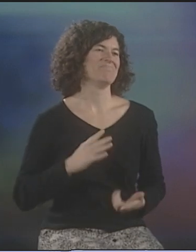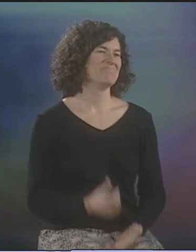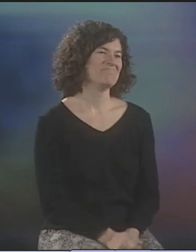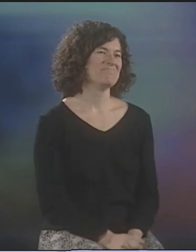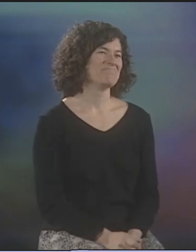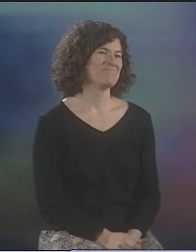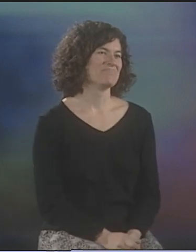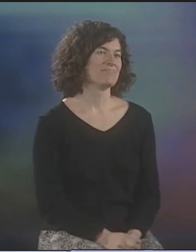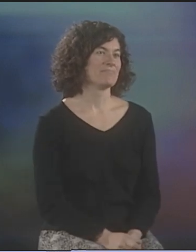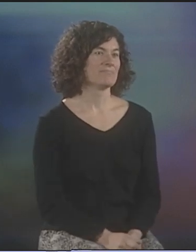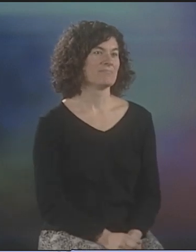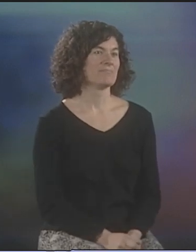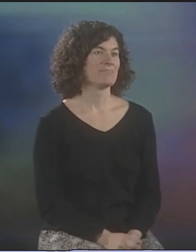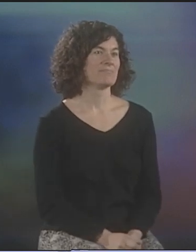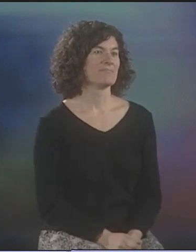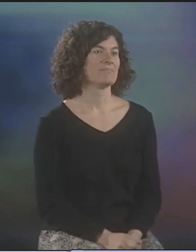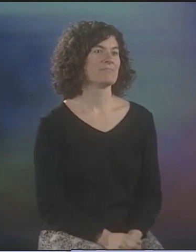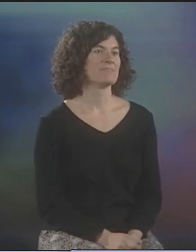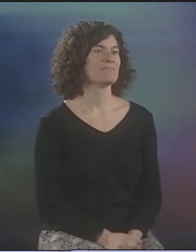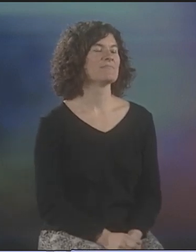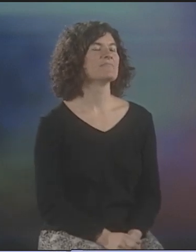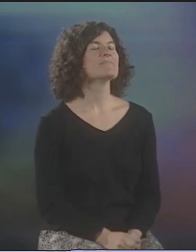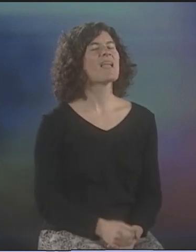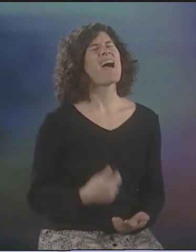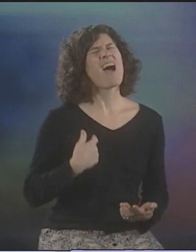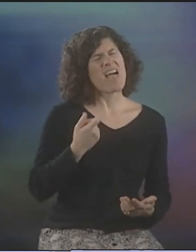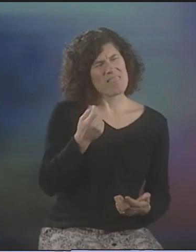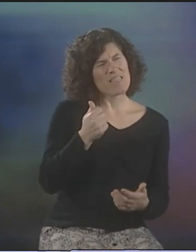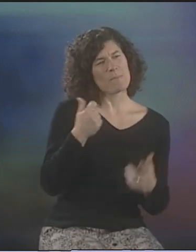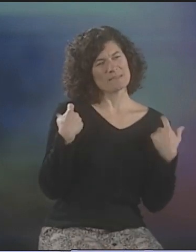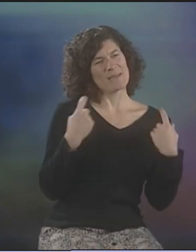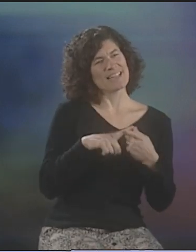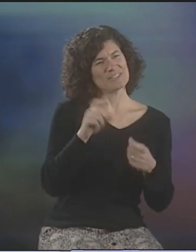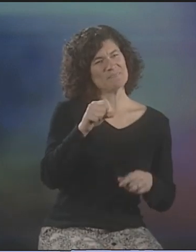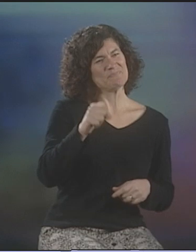MORE FIRMLY ENSCONCED IN THE DEAF COMMUNITY. I DO SPEAK A LITTLE BIT OF SPANISH.